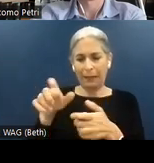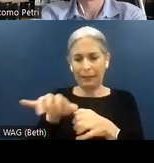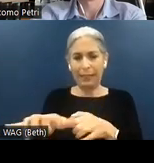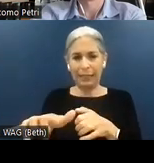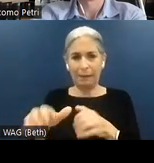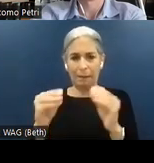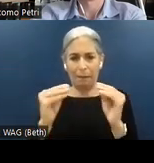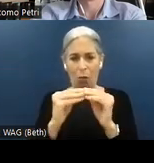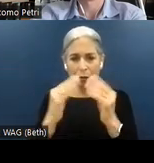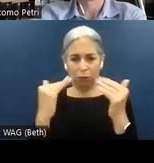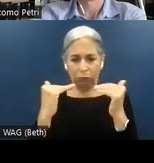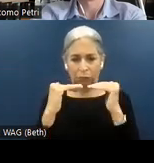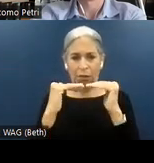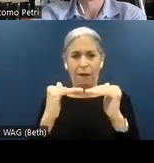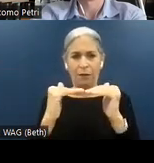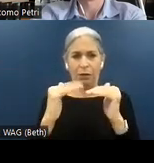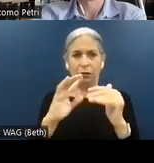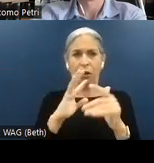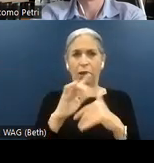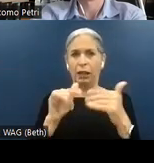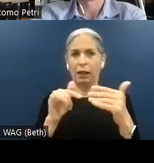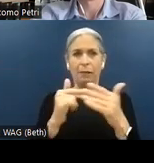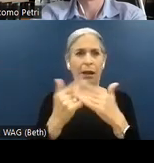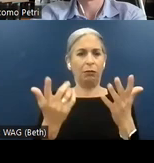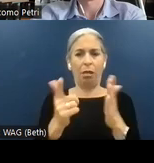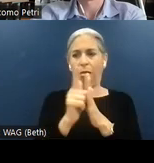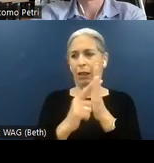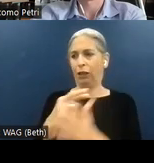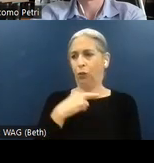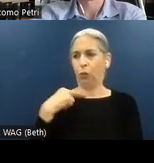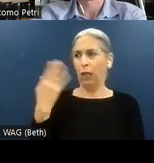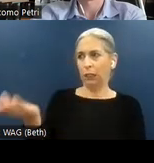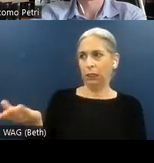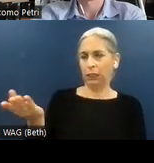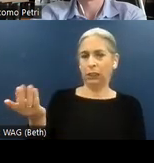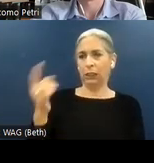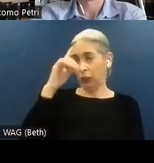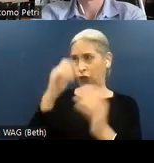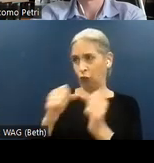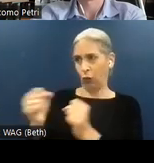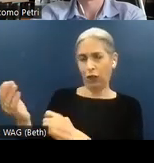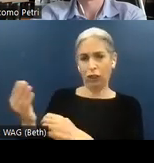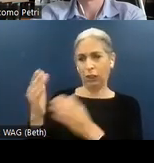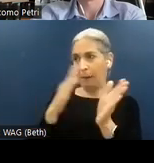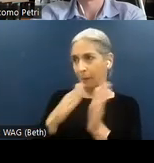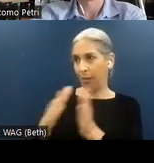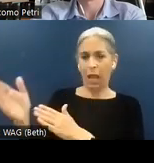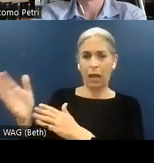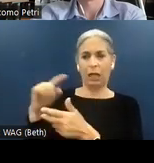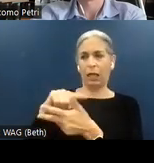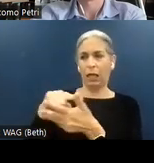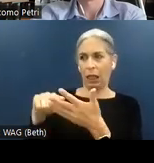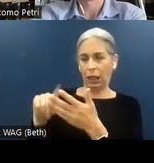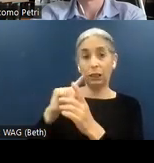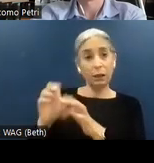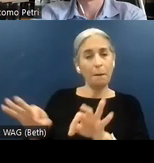discussing conformance, legal risks, strategies, planning. It is important that we recognize